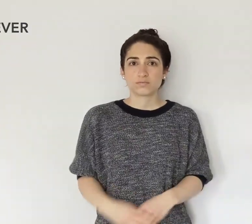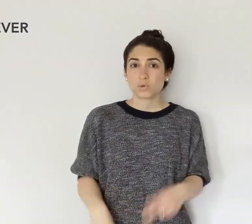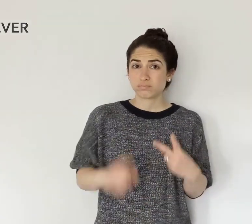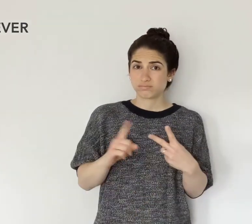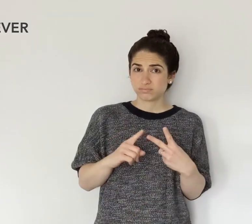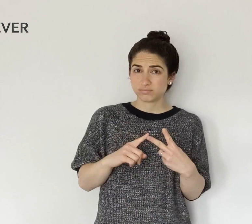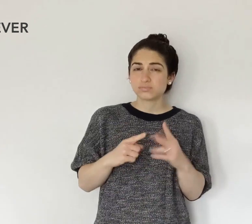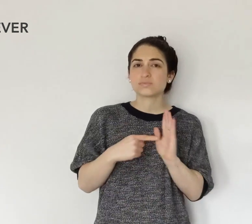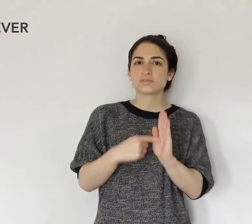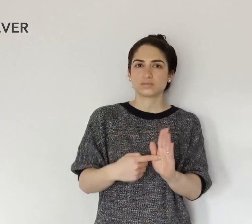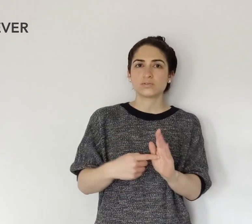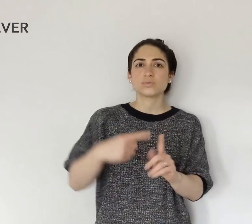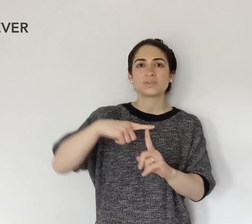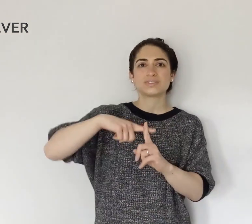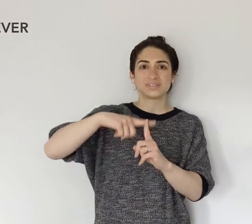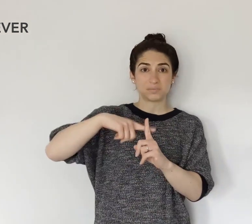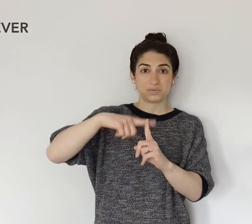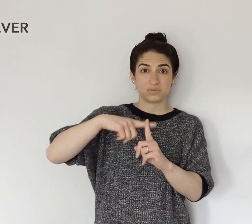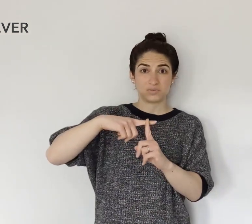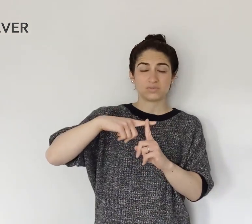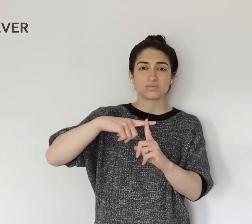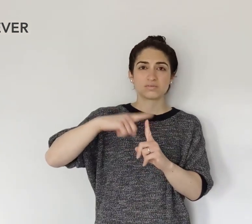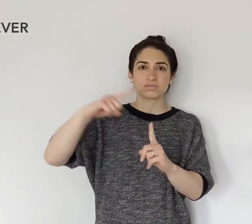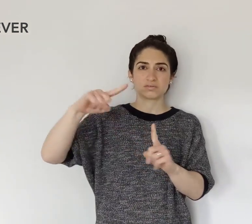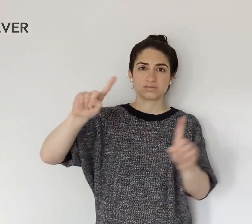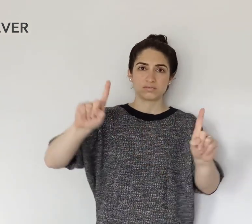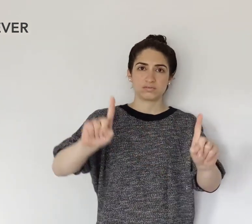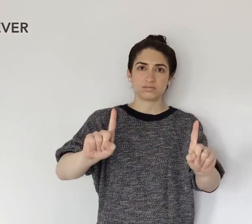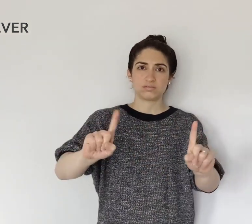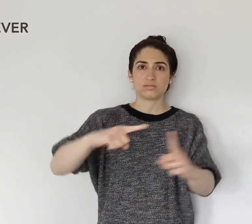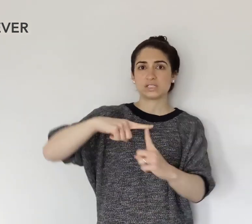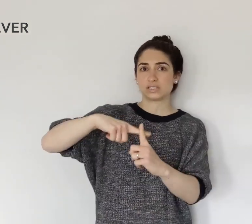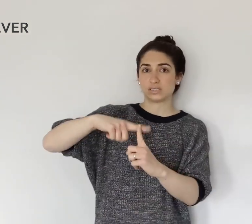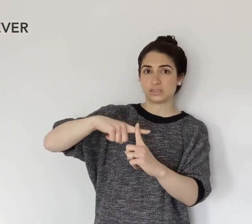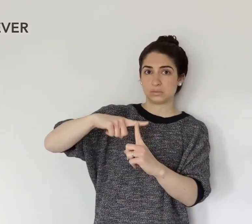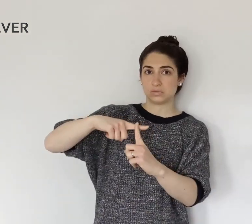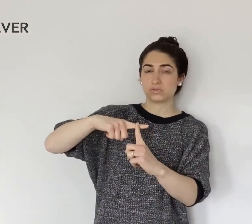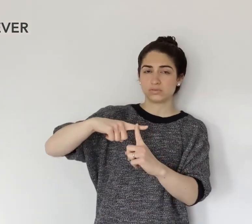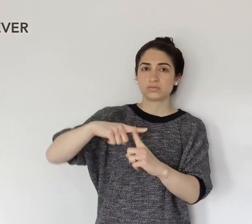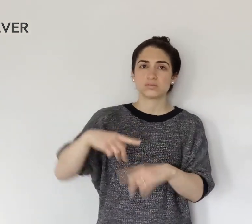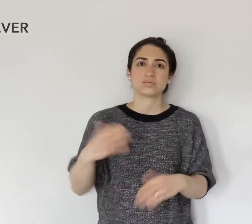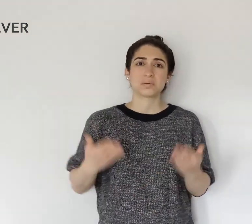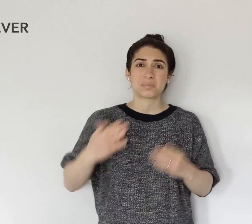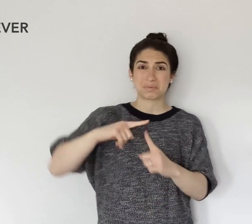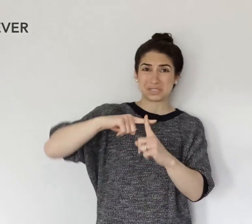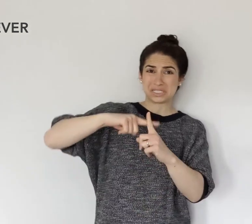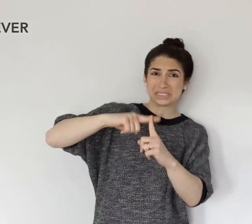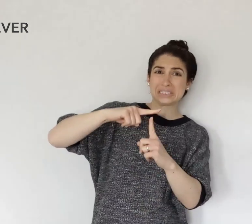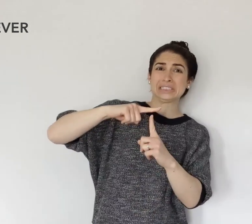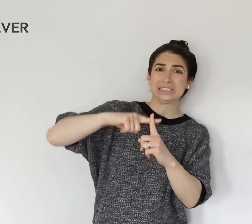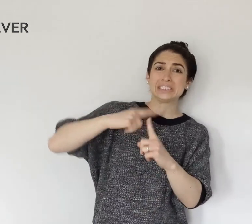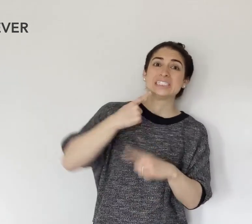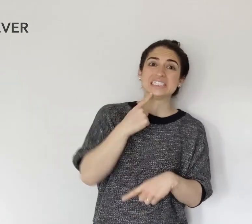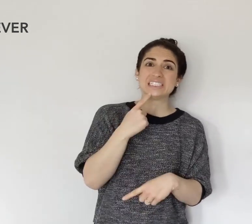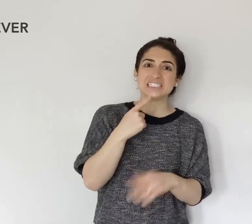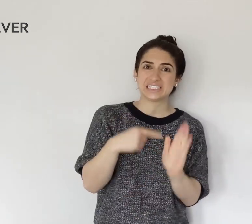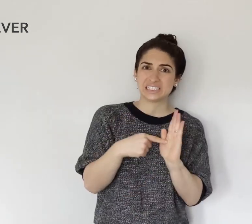Or, you can show that the temperature -- TEMPERATURE has gone up.